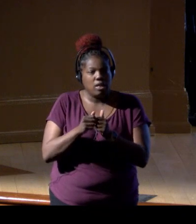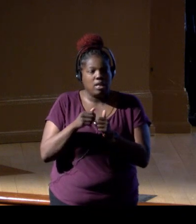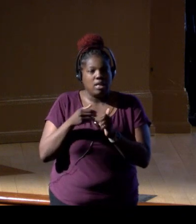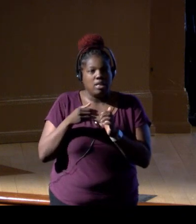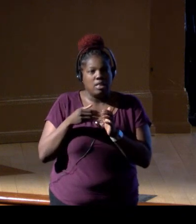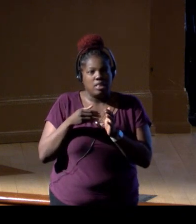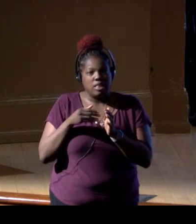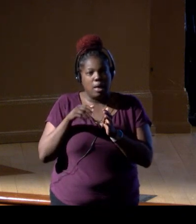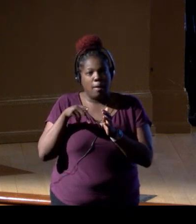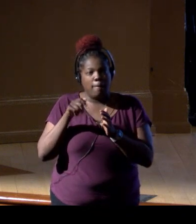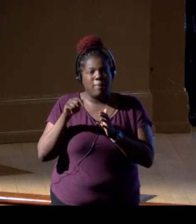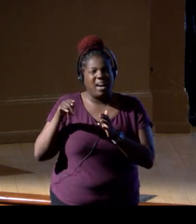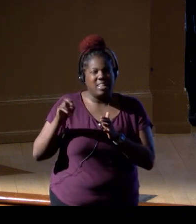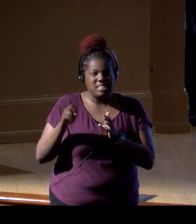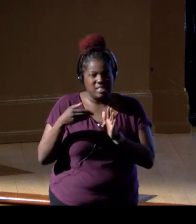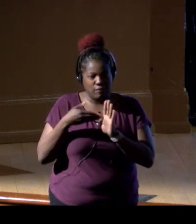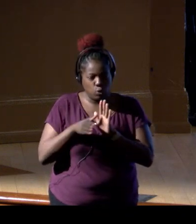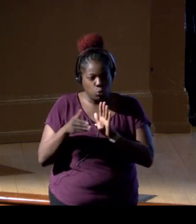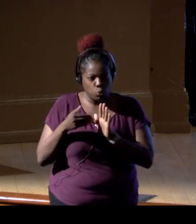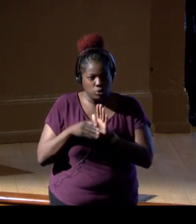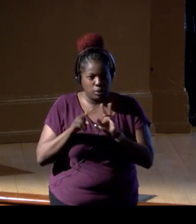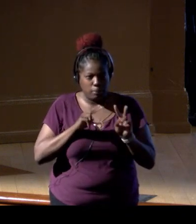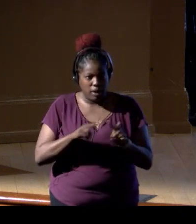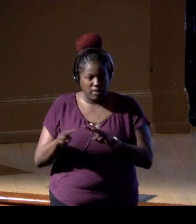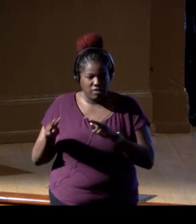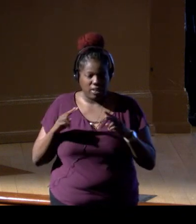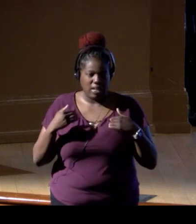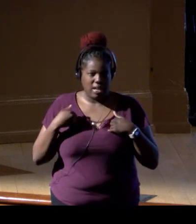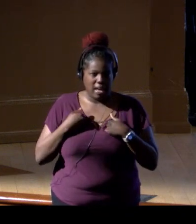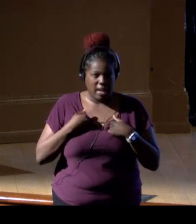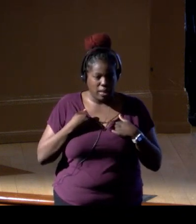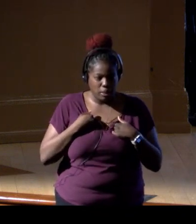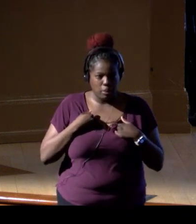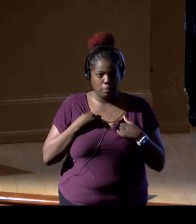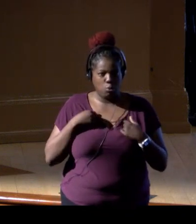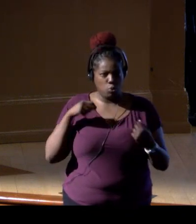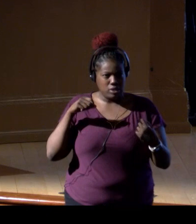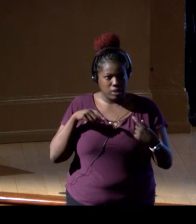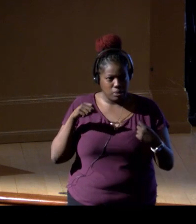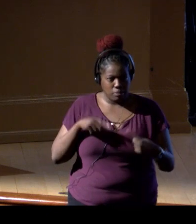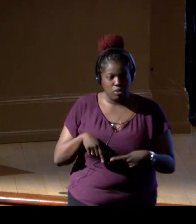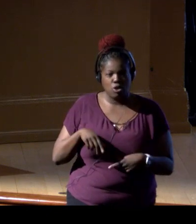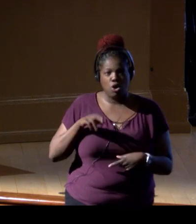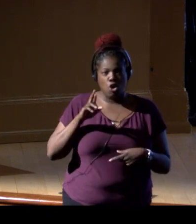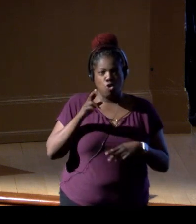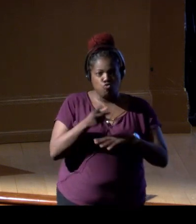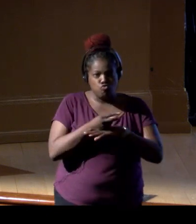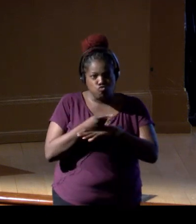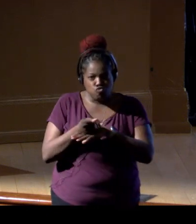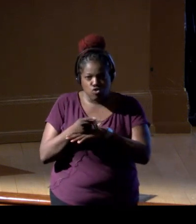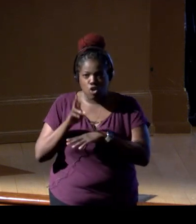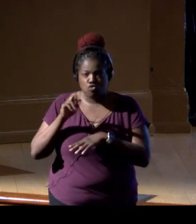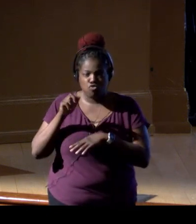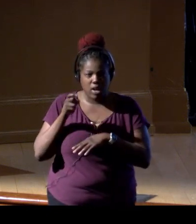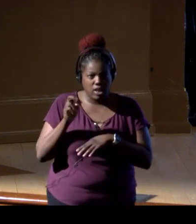along with animal telemetry, along with LiDAR, radar, this combination of techniques is really